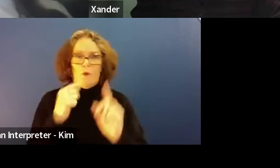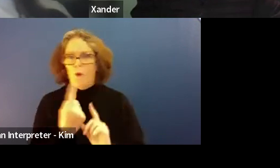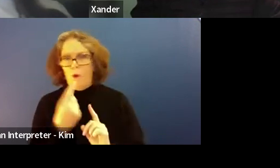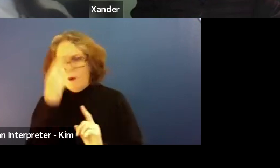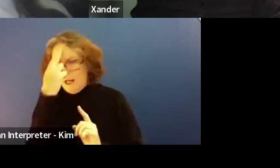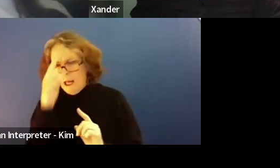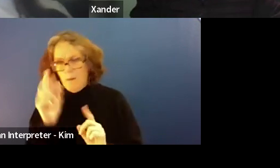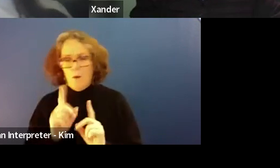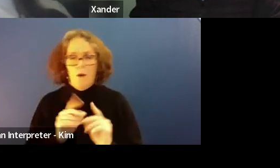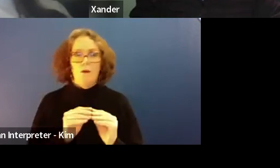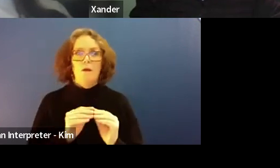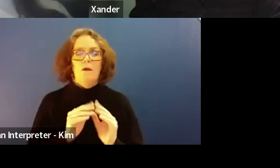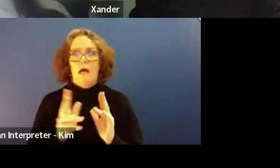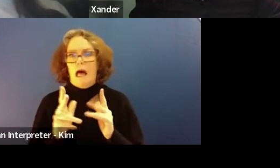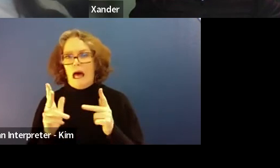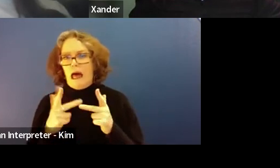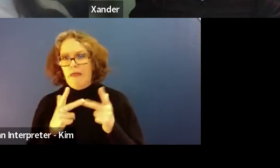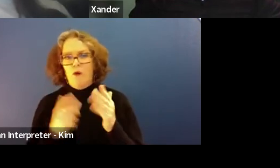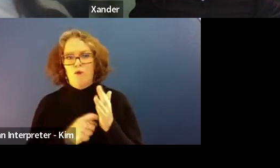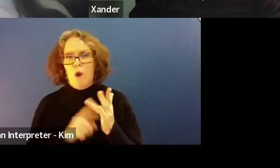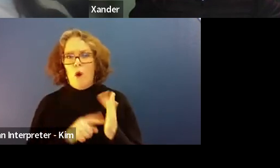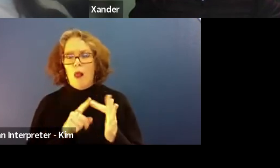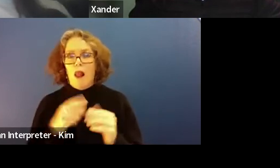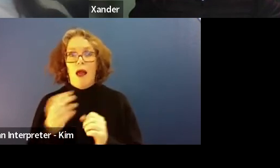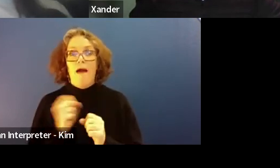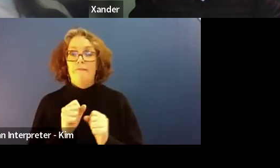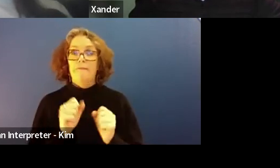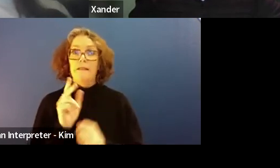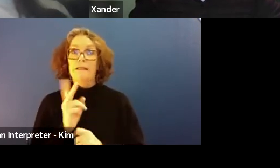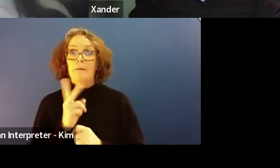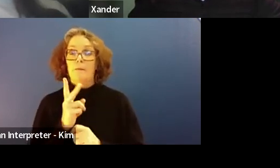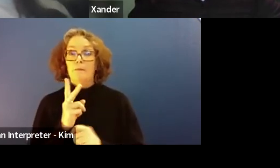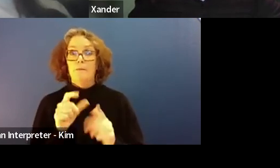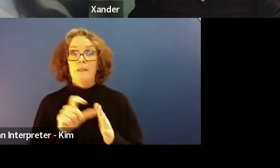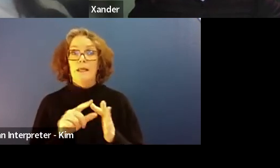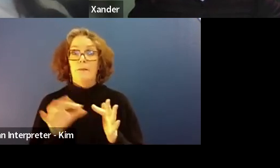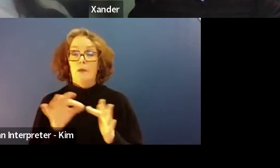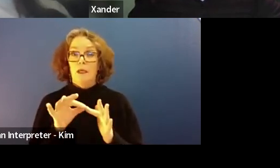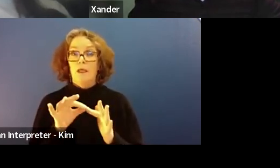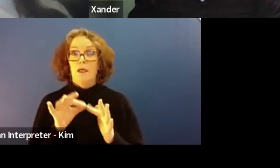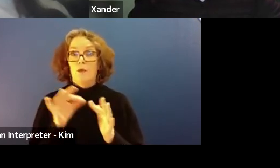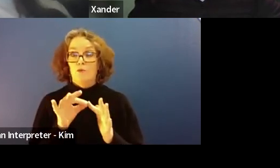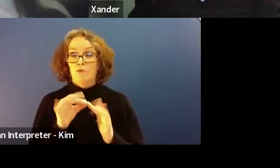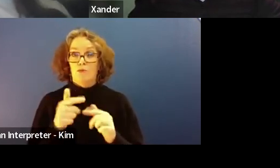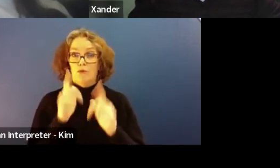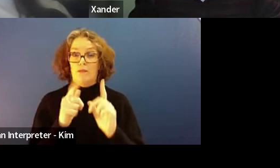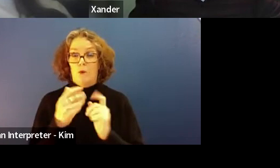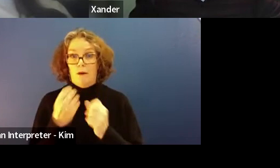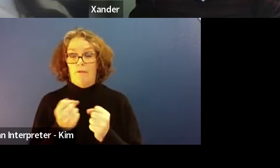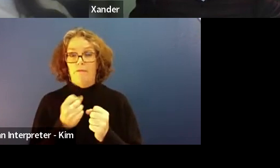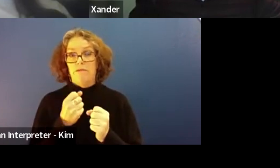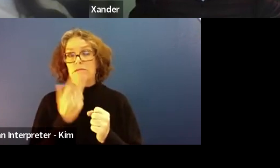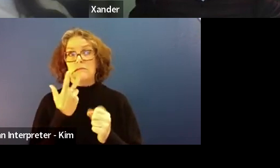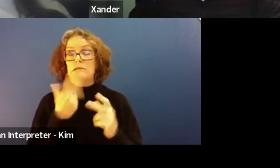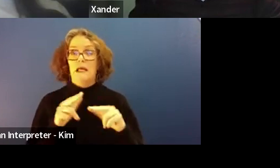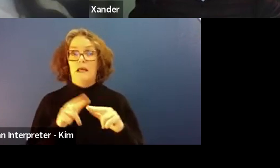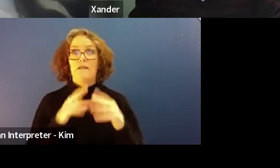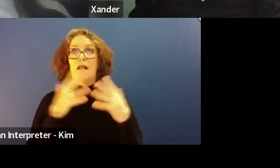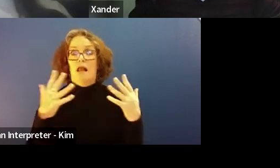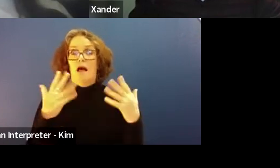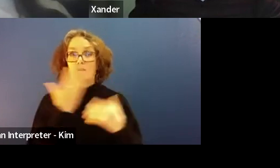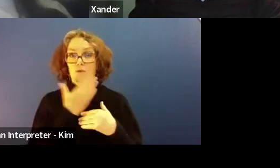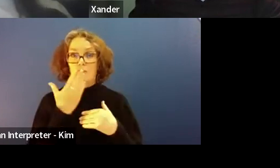What kind of other roles, do they have Do they have deputy principles for junior schools or something like that, particularly if it's a big school and there's lots of people involved.